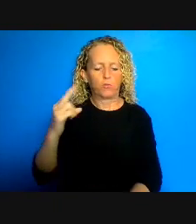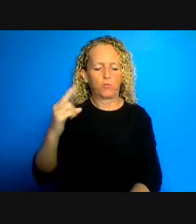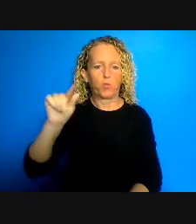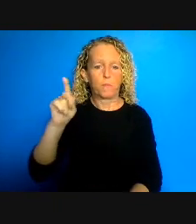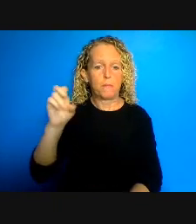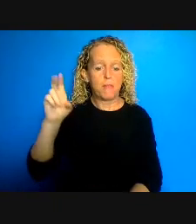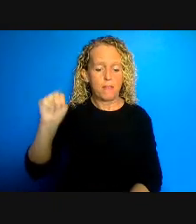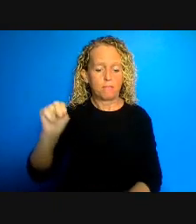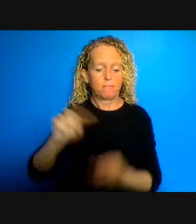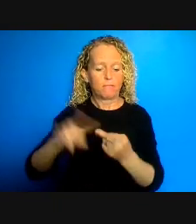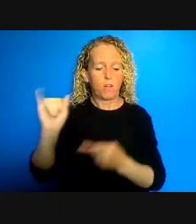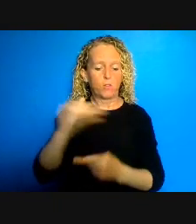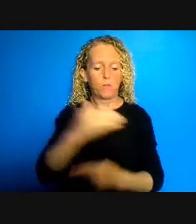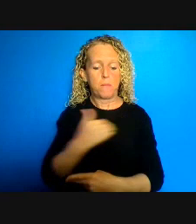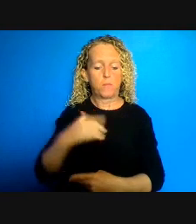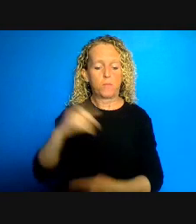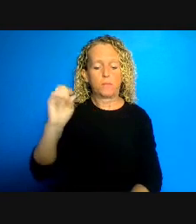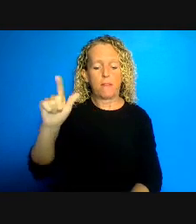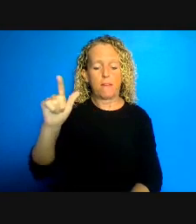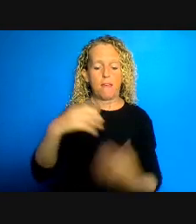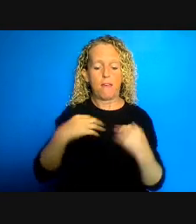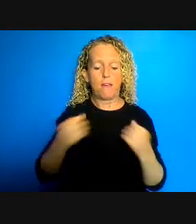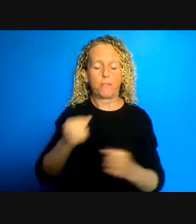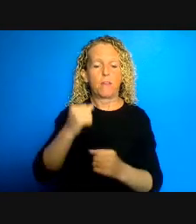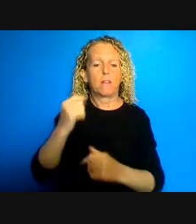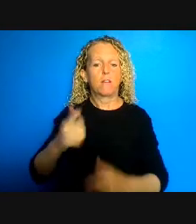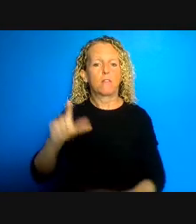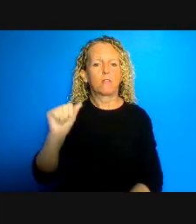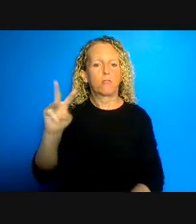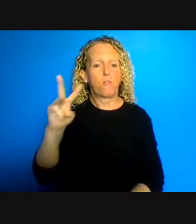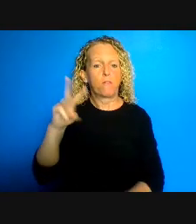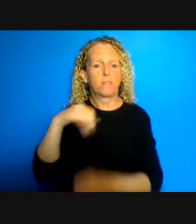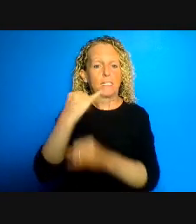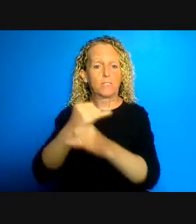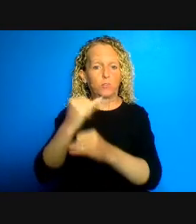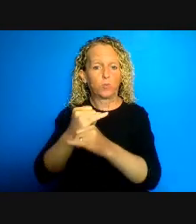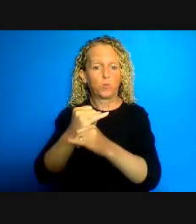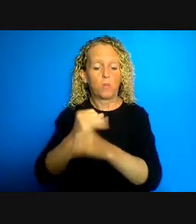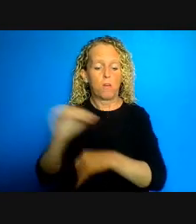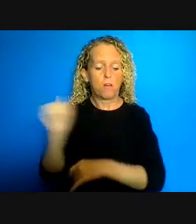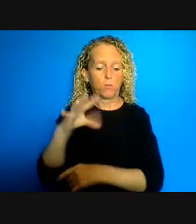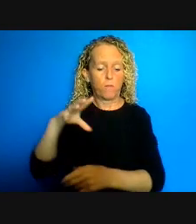stop COVID-19 from continuing to disproportionately burden the Health and